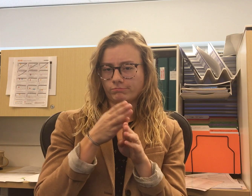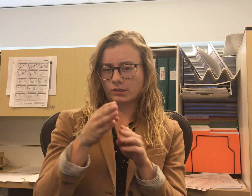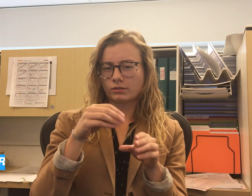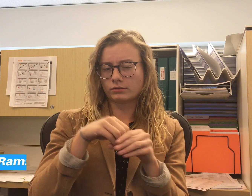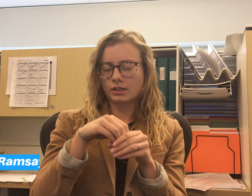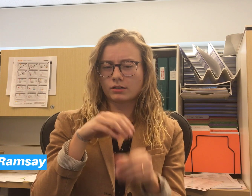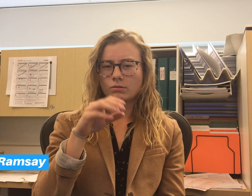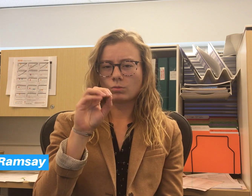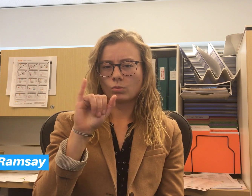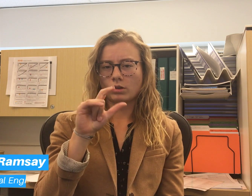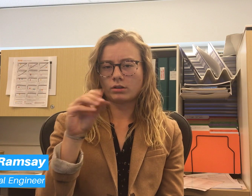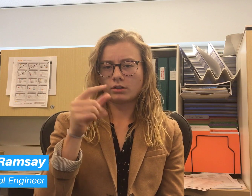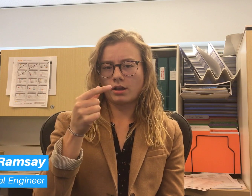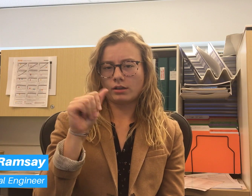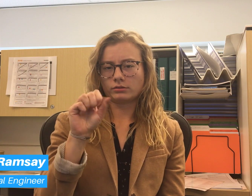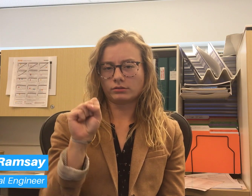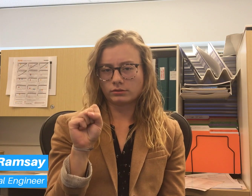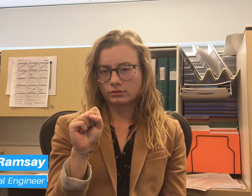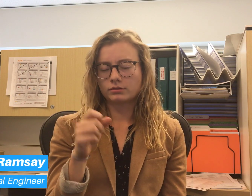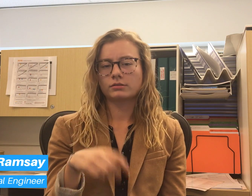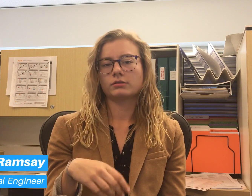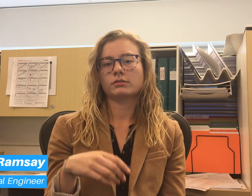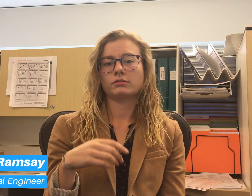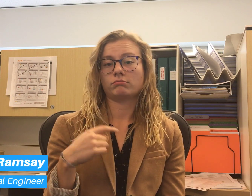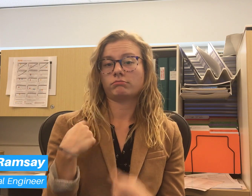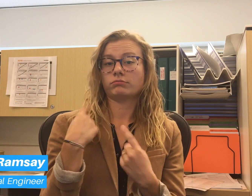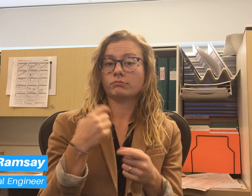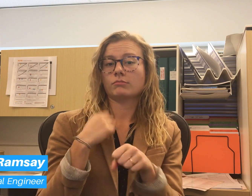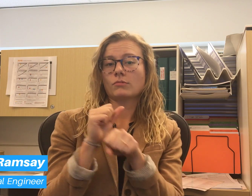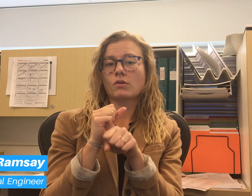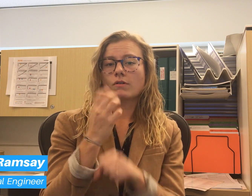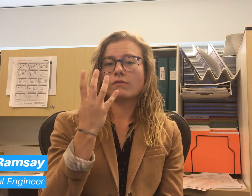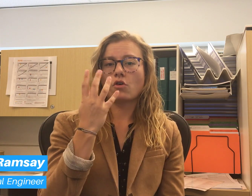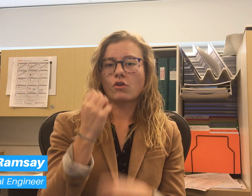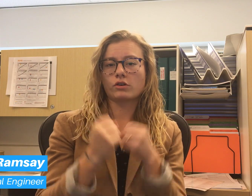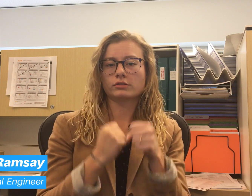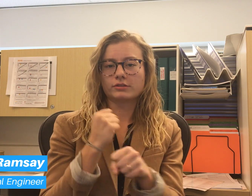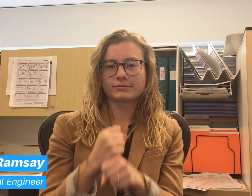I specialize in oil and gas. I’ve worked in this field for four years.